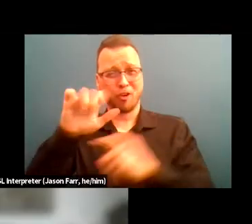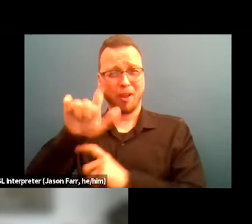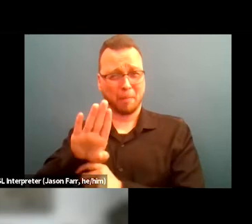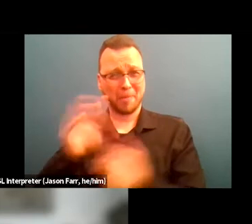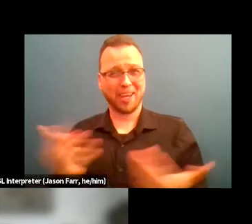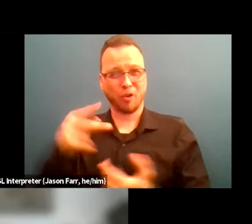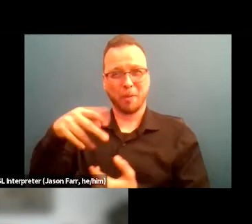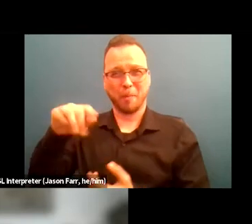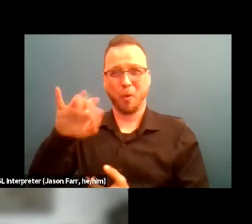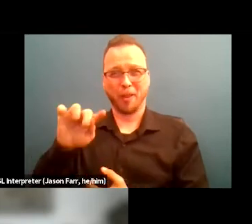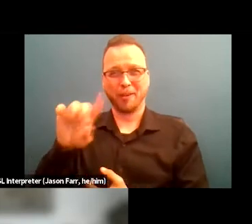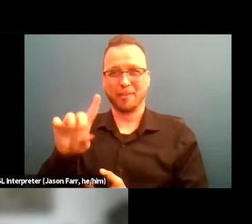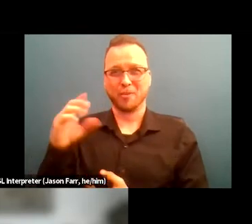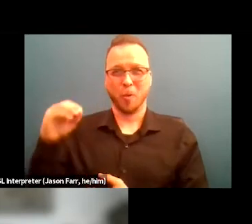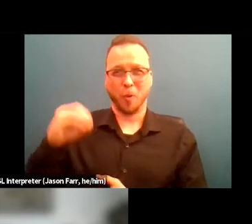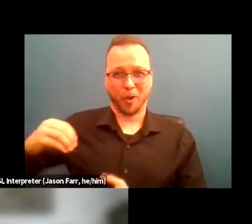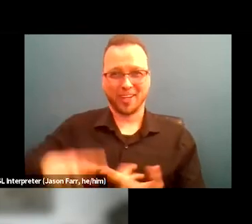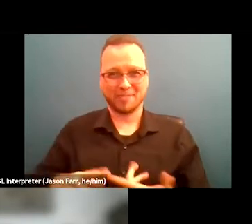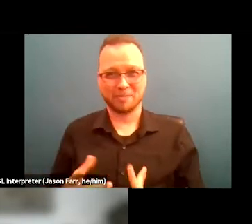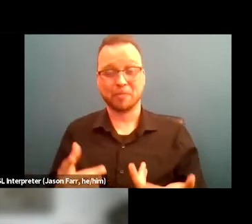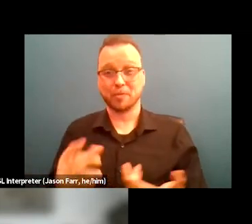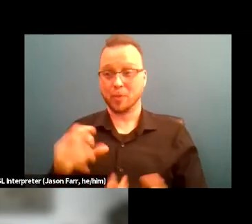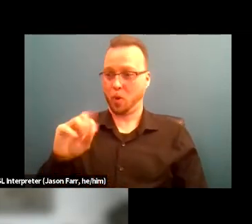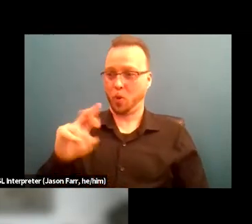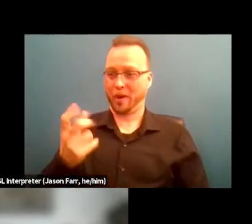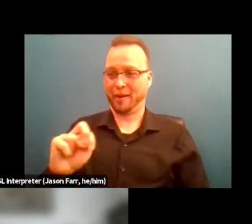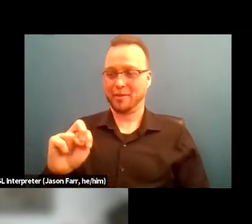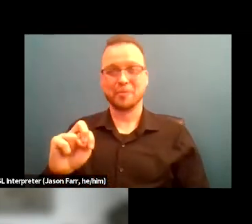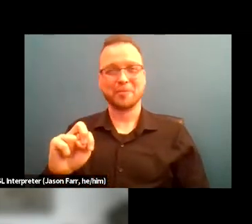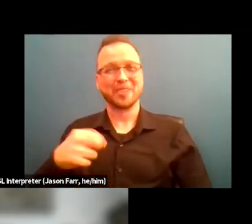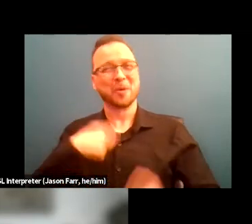So let me start by saying that thank you Rachel